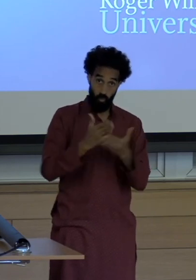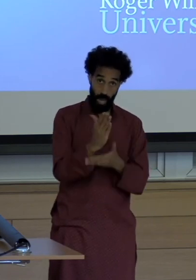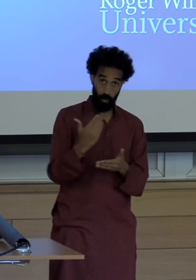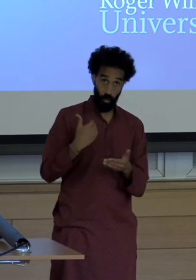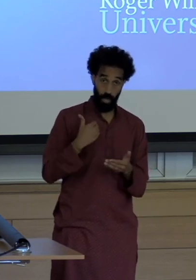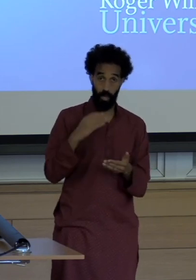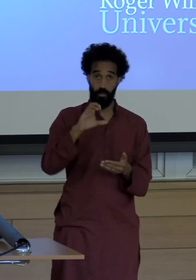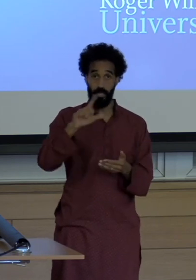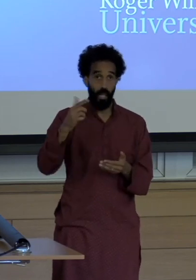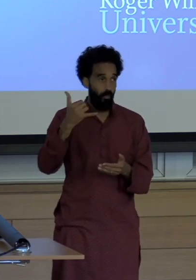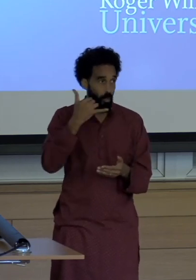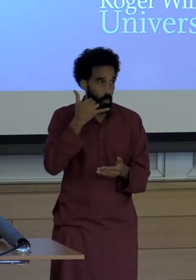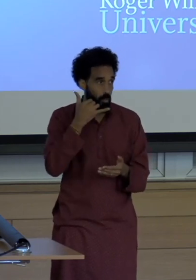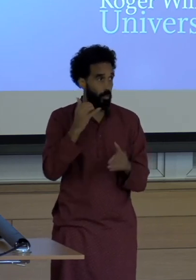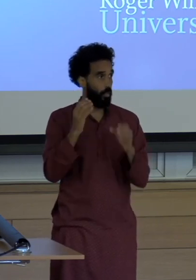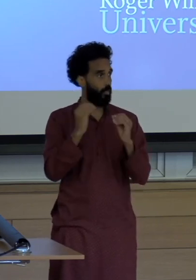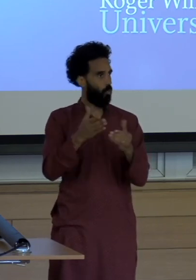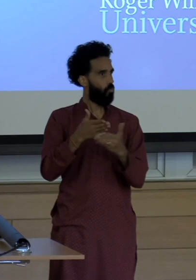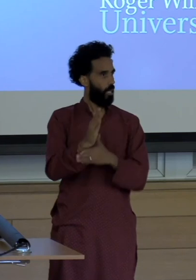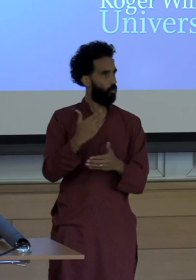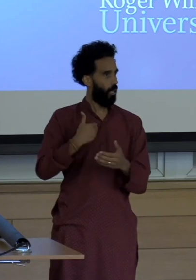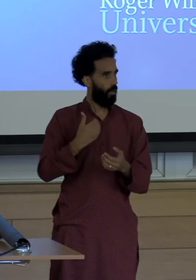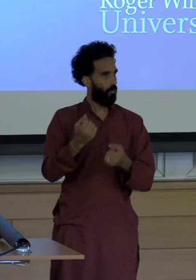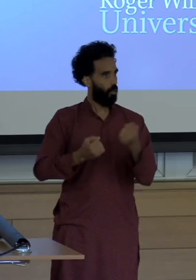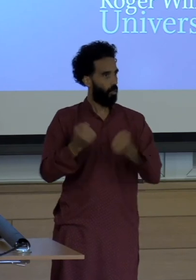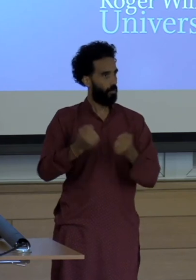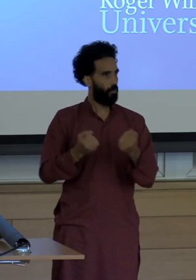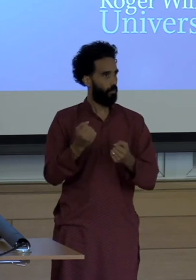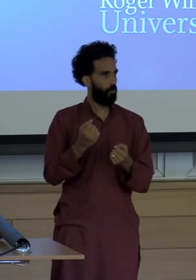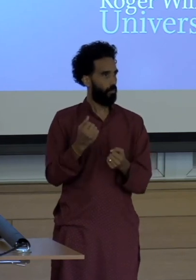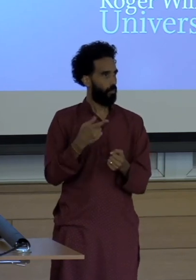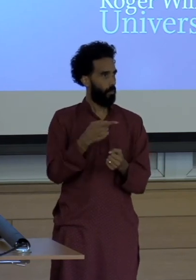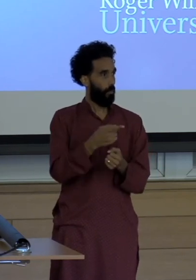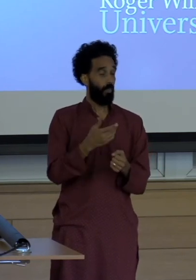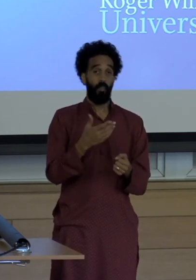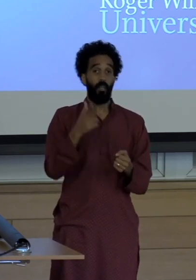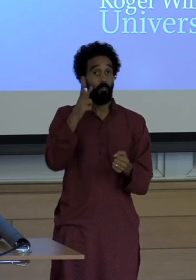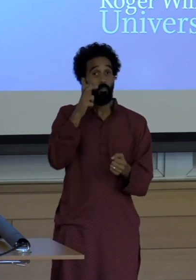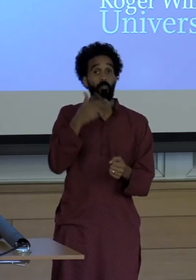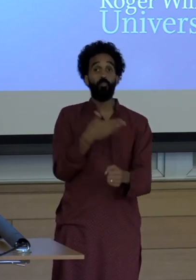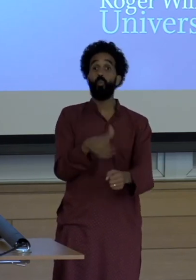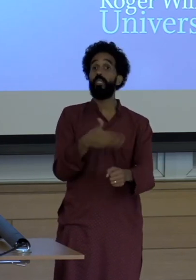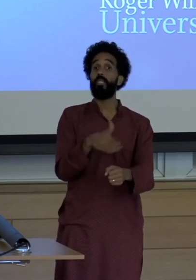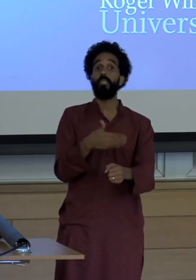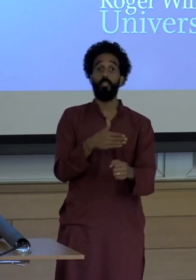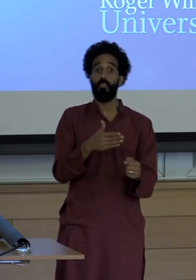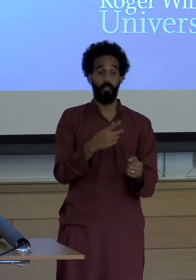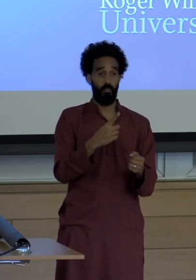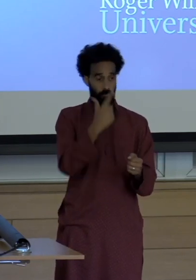Right, why can't they be listening to bad pop music if they want to right? I mean Who am I to say that?